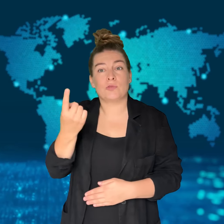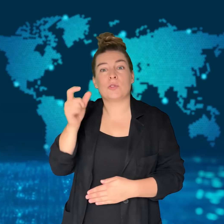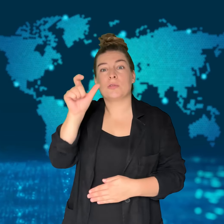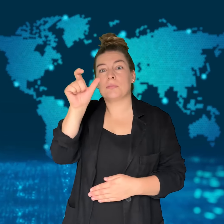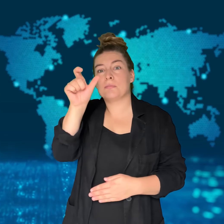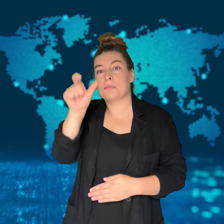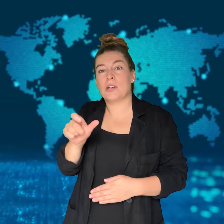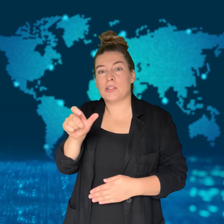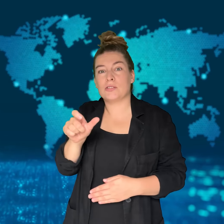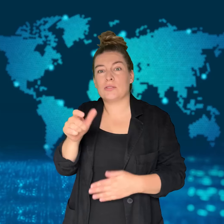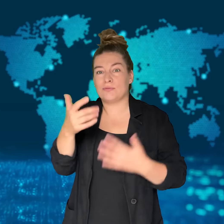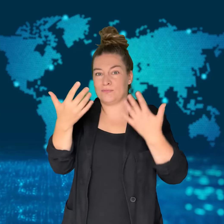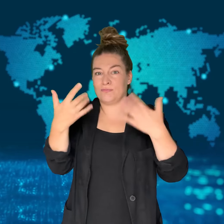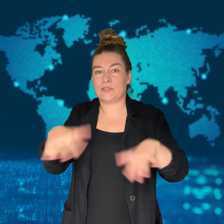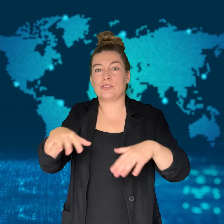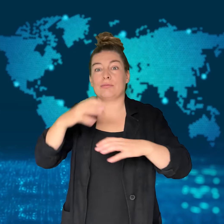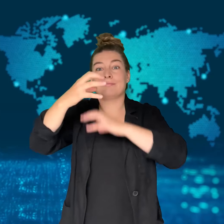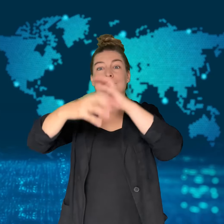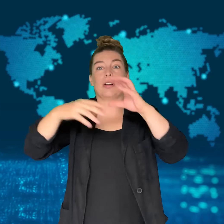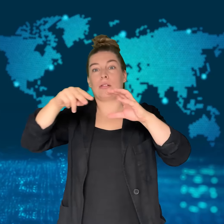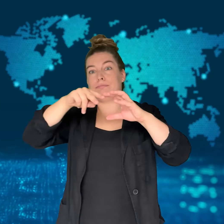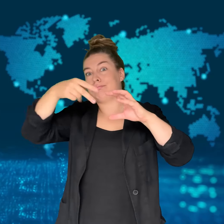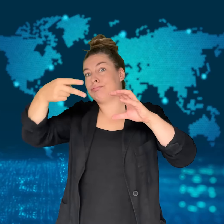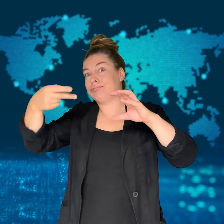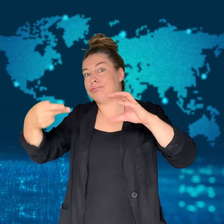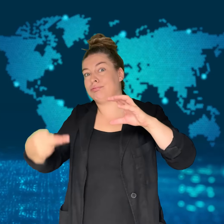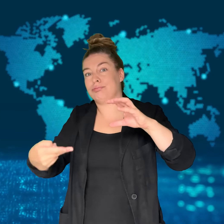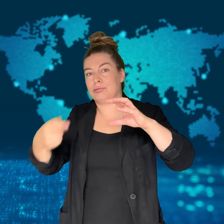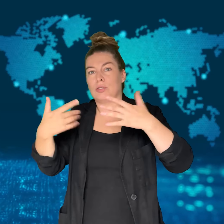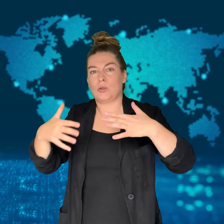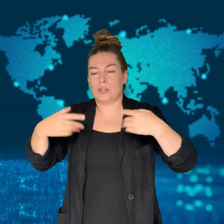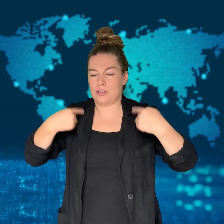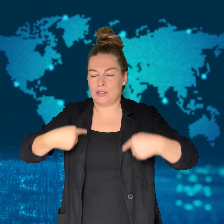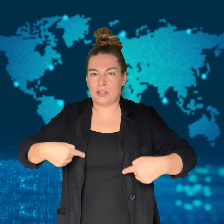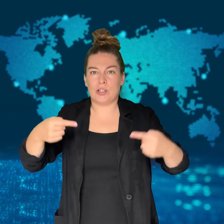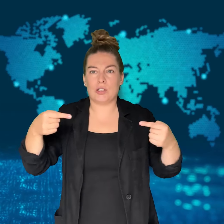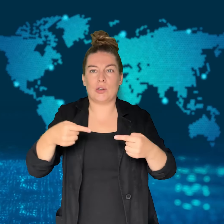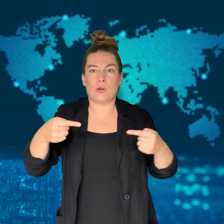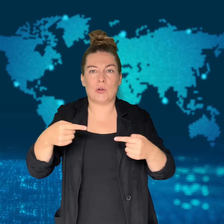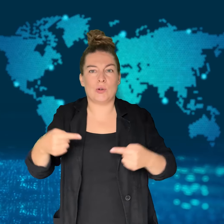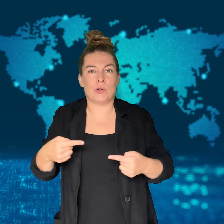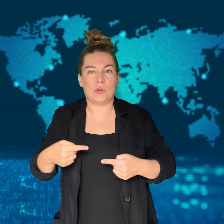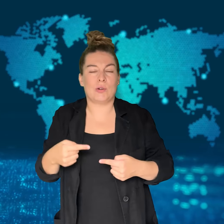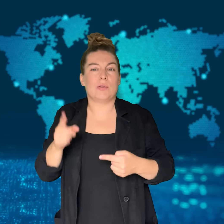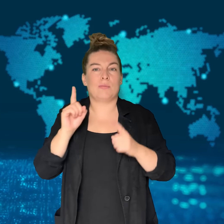The two impacted cars were destroyed.